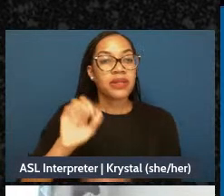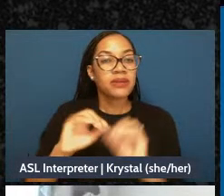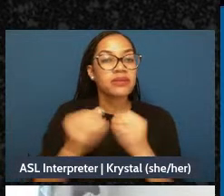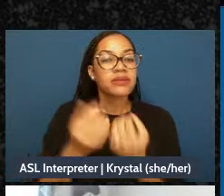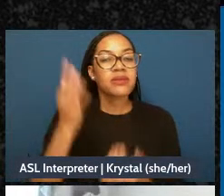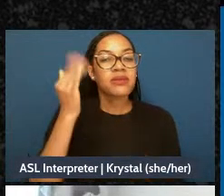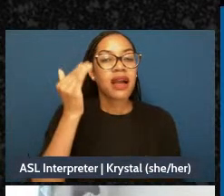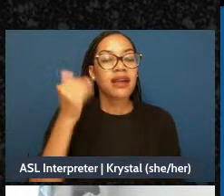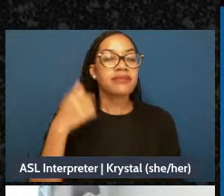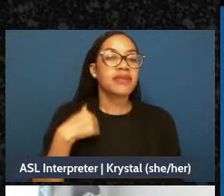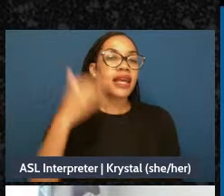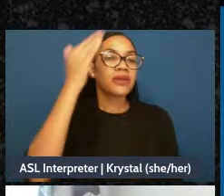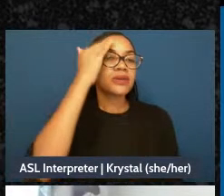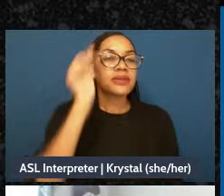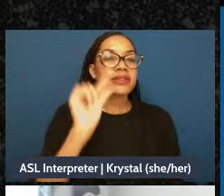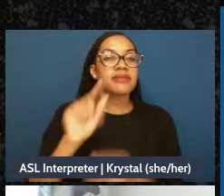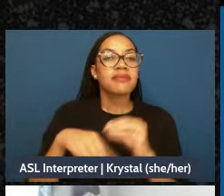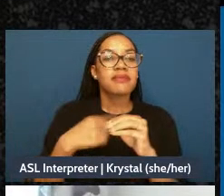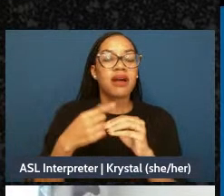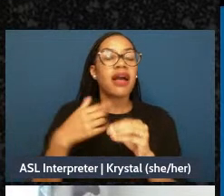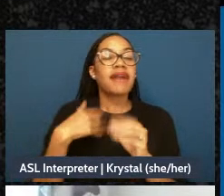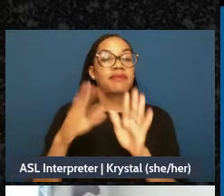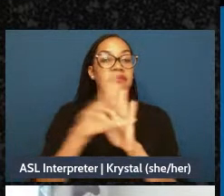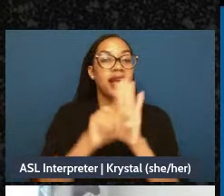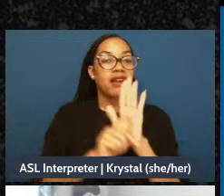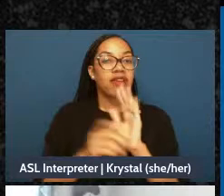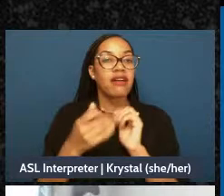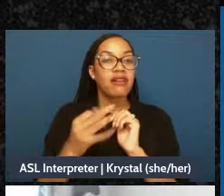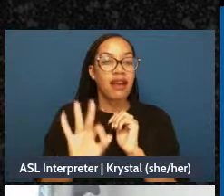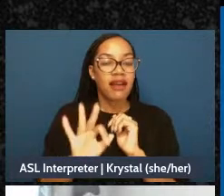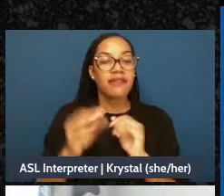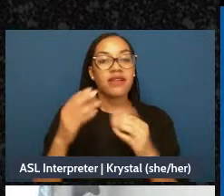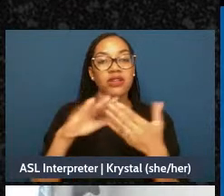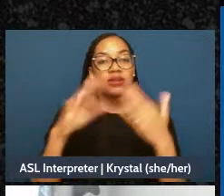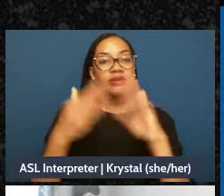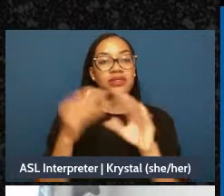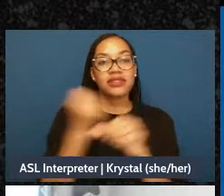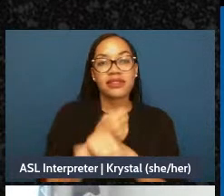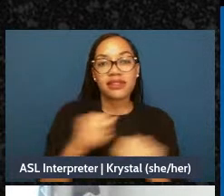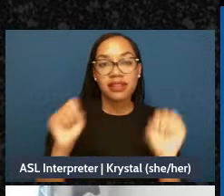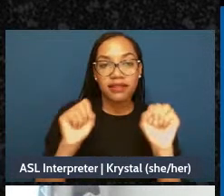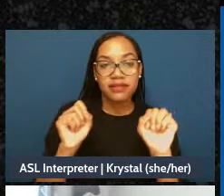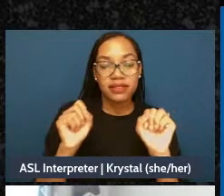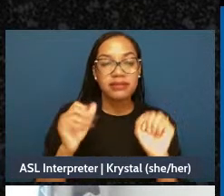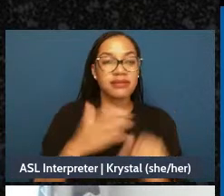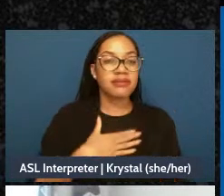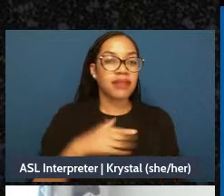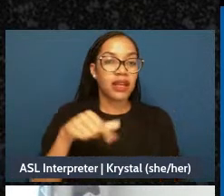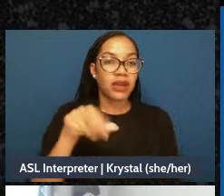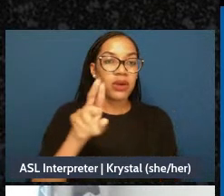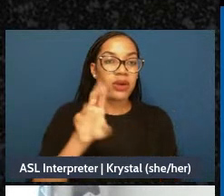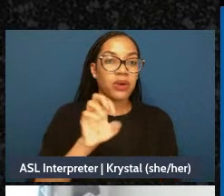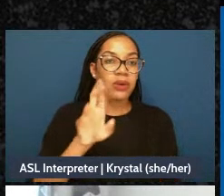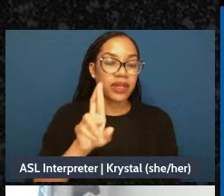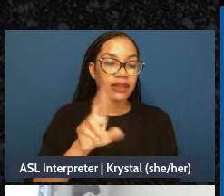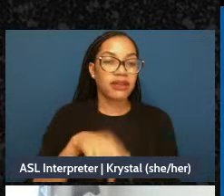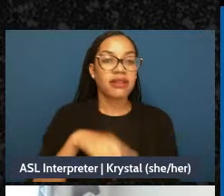specifically my queer Black and brown community who - and broke, Black, queer and brown community